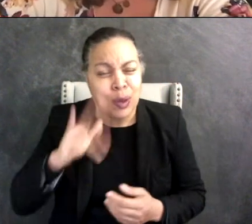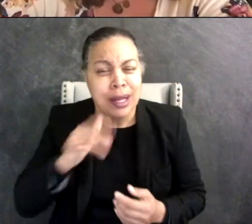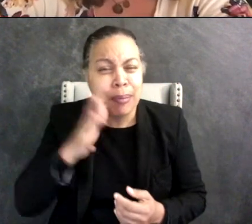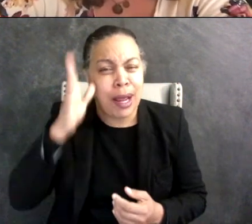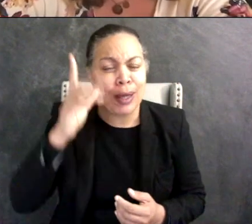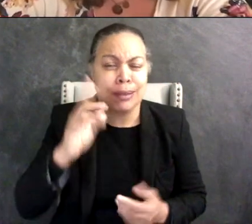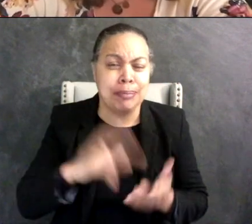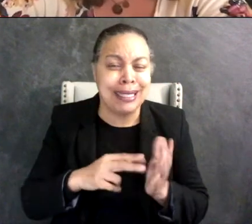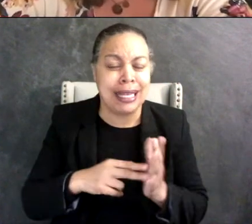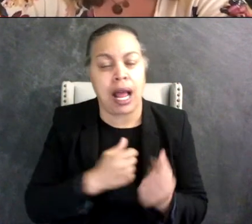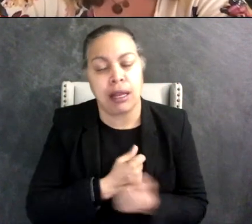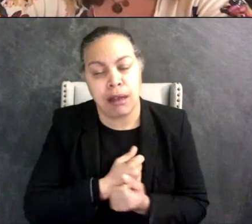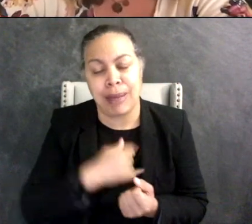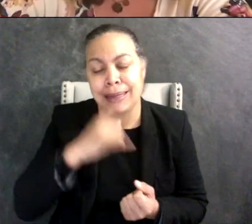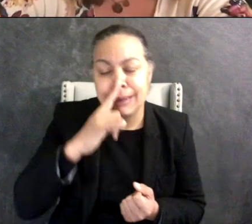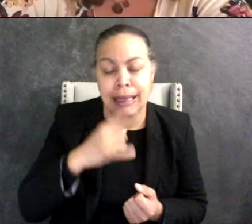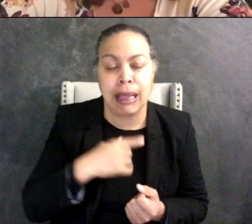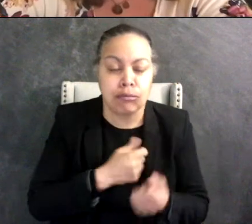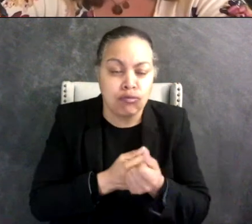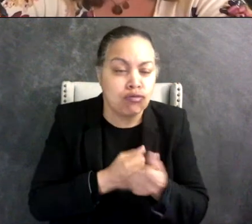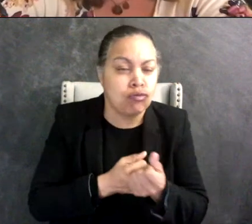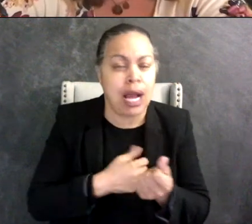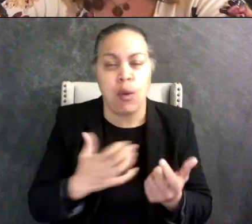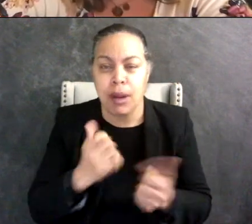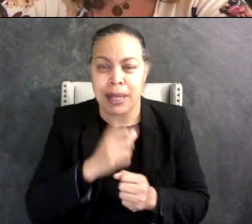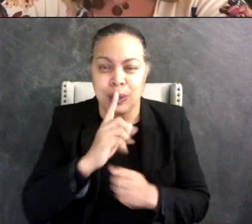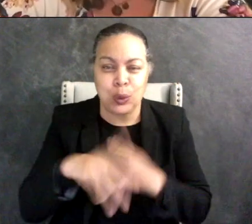know I'm going to make sure that the world treats my child right and I want you to see